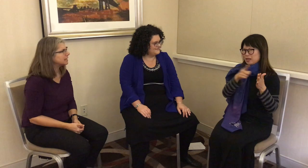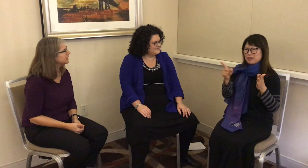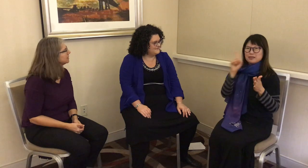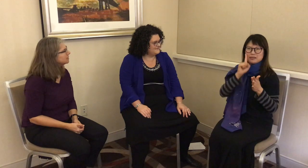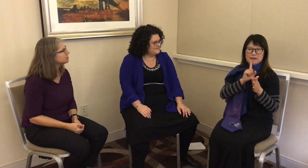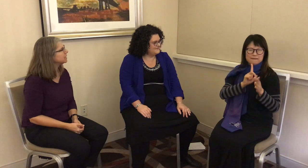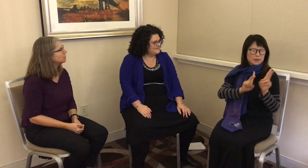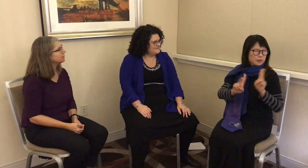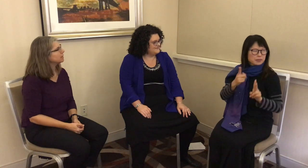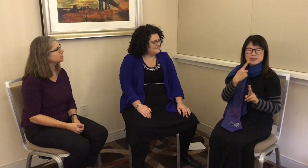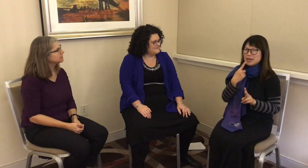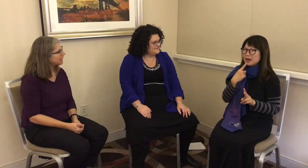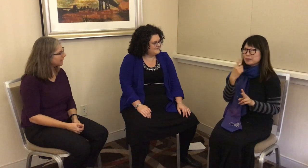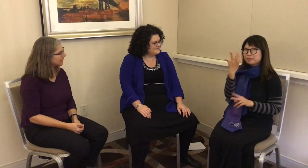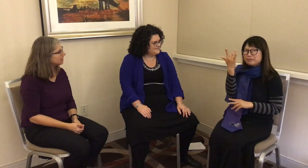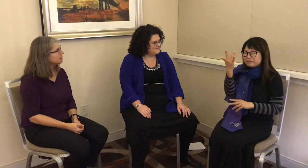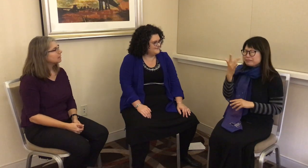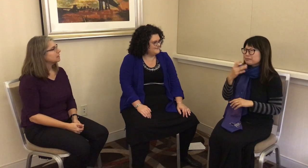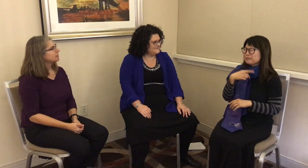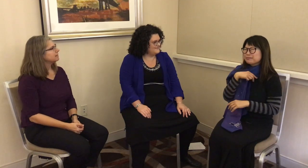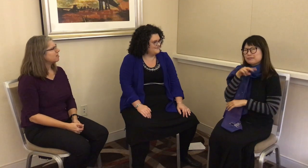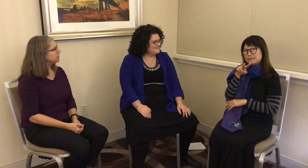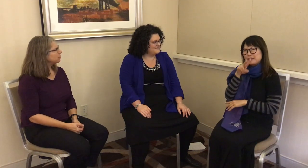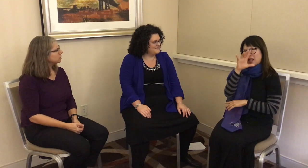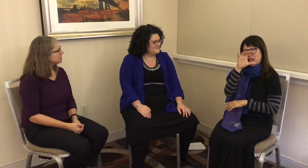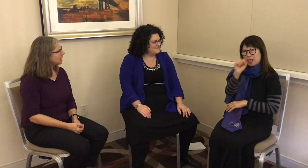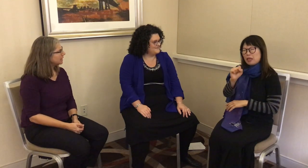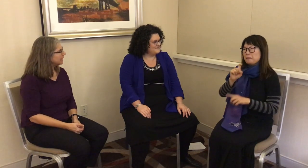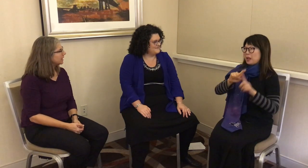different, and I didn’t understand what they were saying. The deaf people were signing,